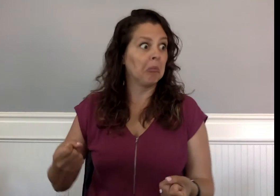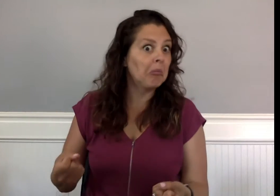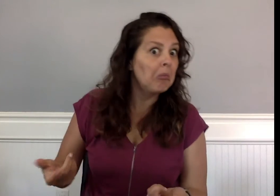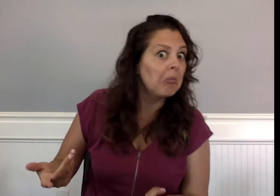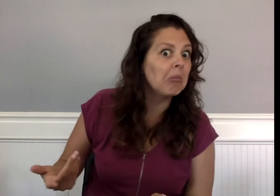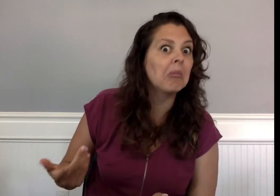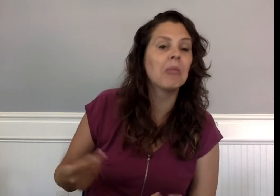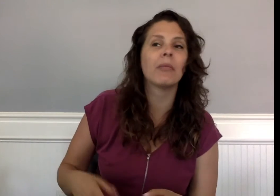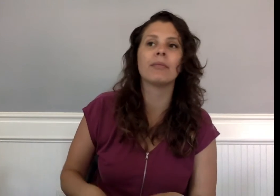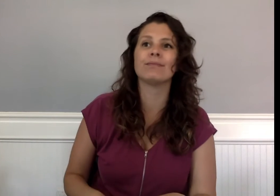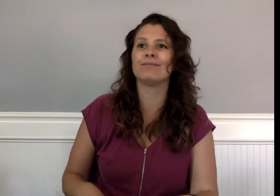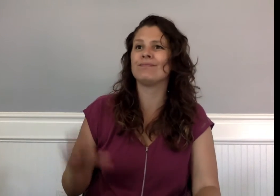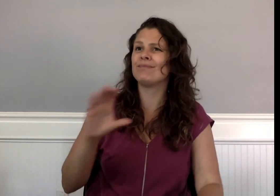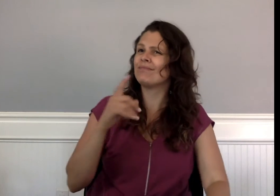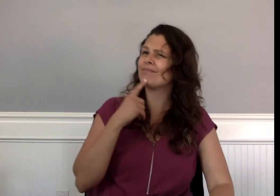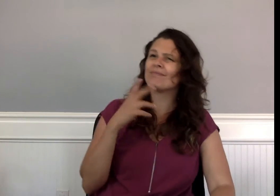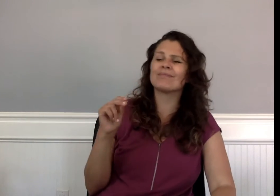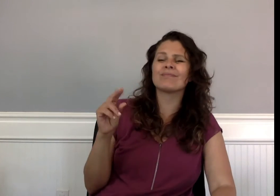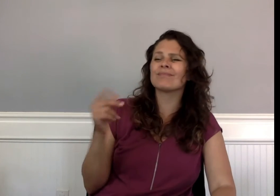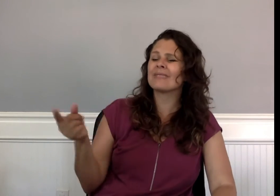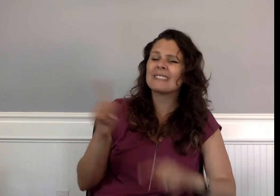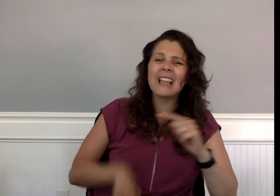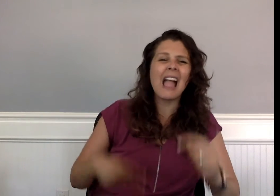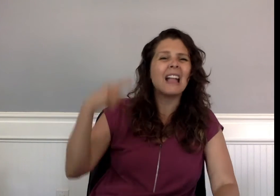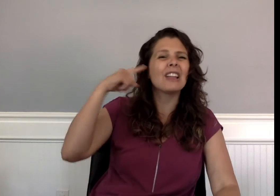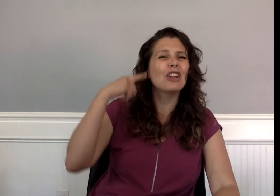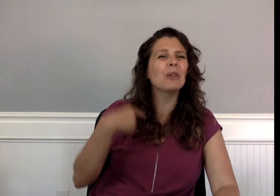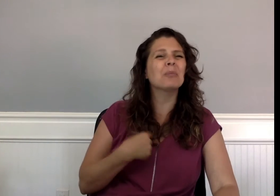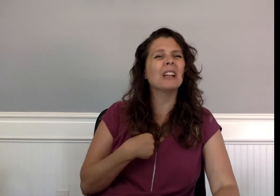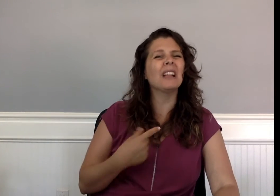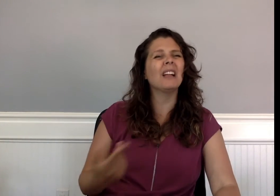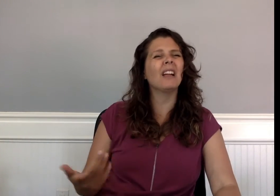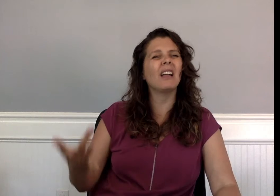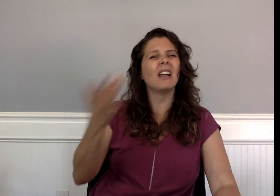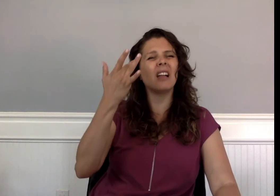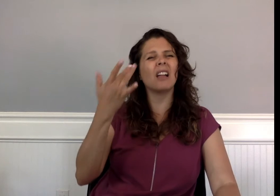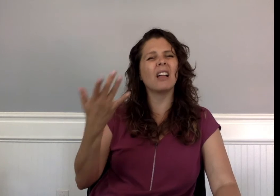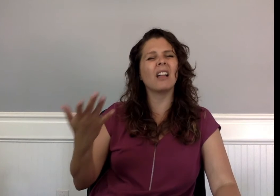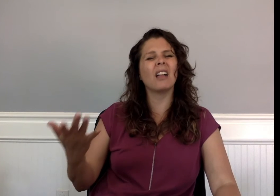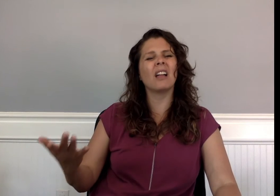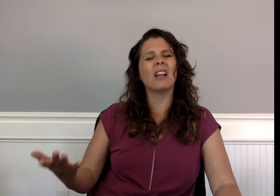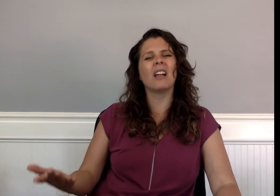“Well?” she asked. “They couldn’t hear me,” Charlie said.